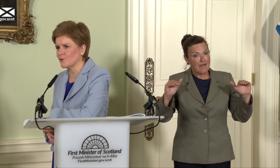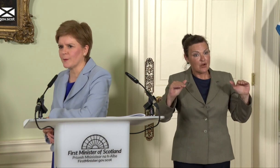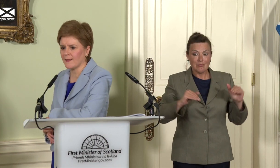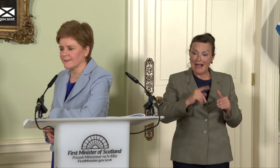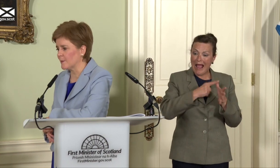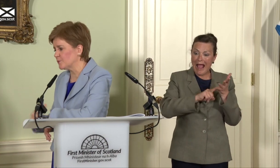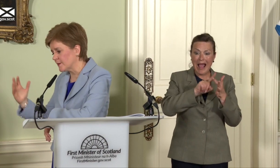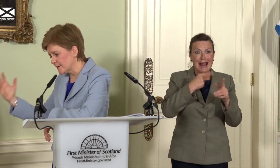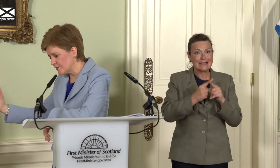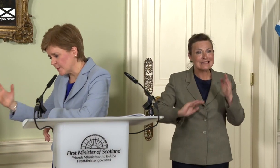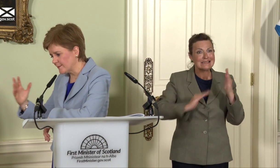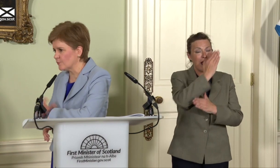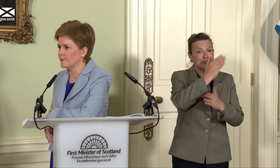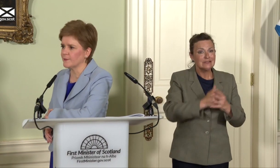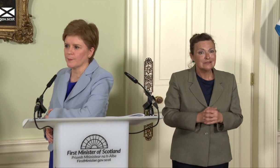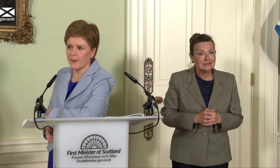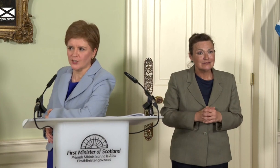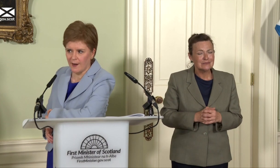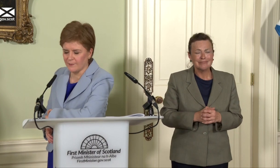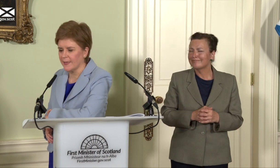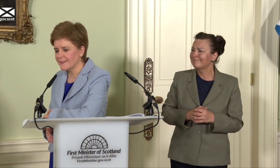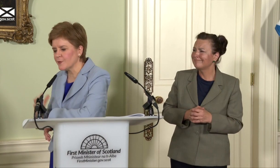about Alex Salmond, and with the greatest respect, it’s not even about Patrick Harvie. It’s about the